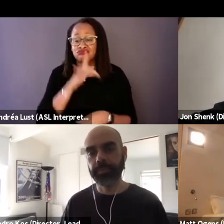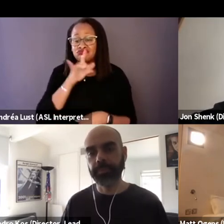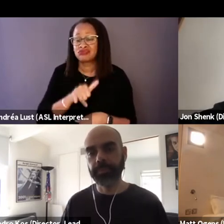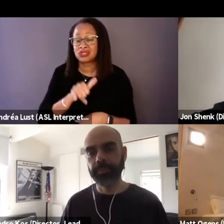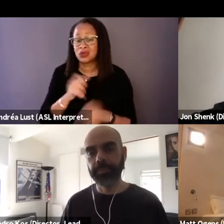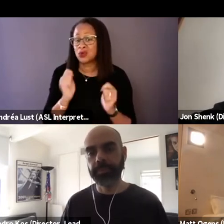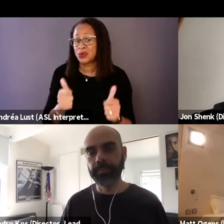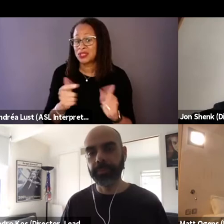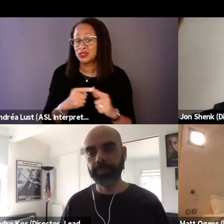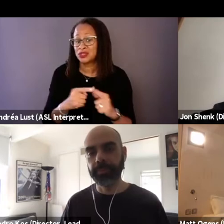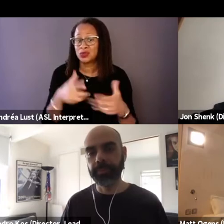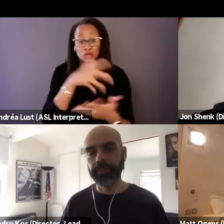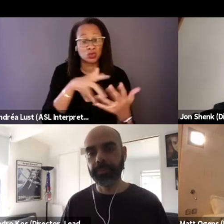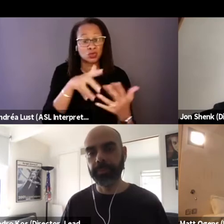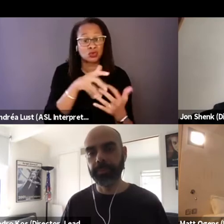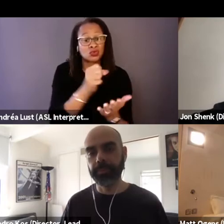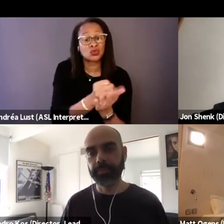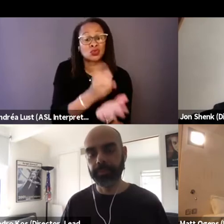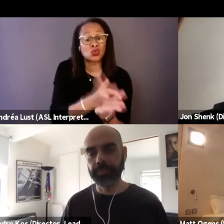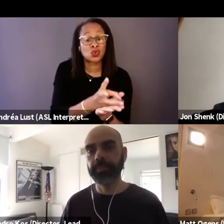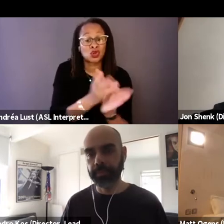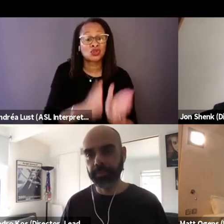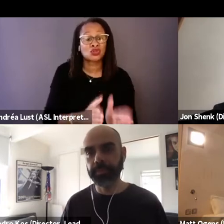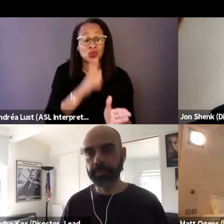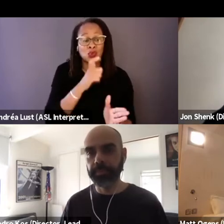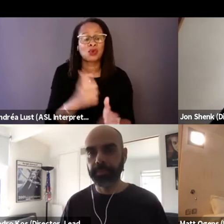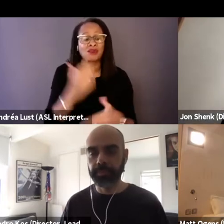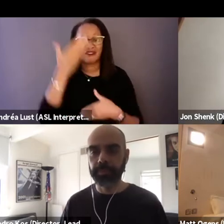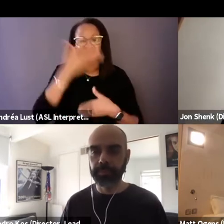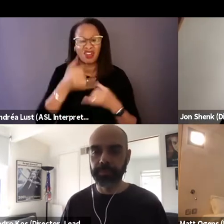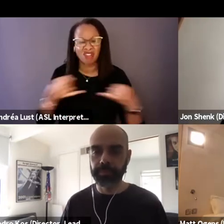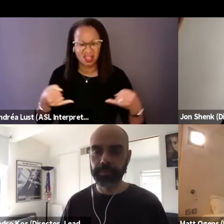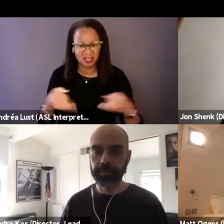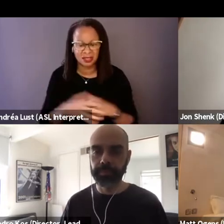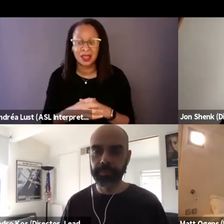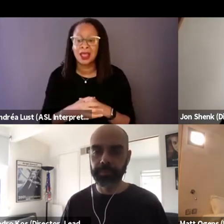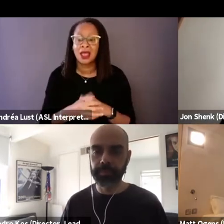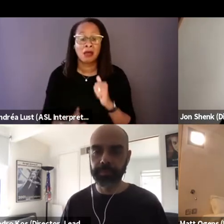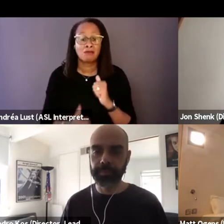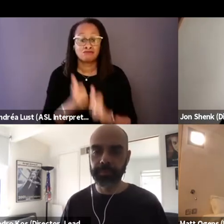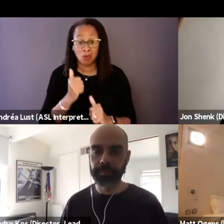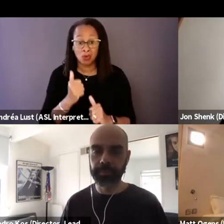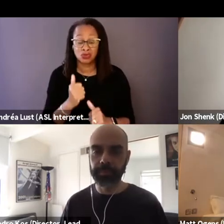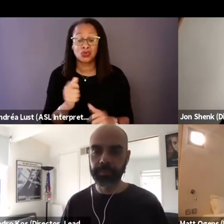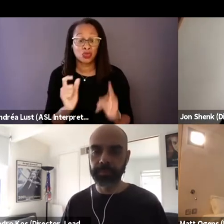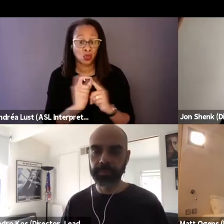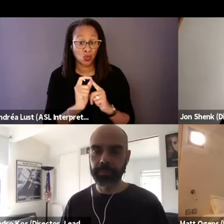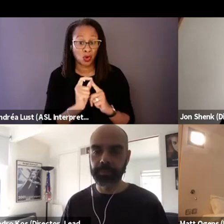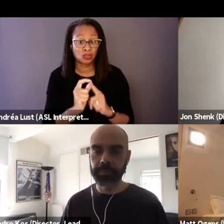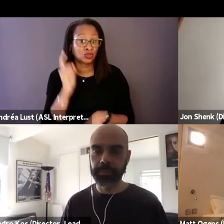to the social workers who are on the front lines of this. And most of the words that you hear spoken in the film